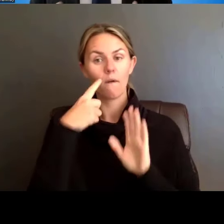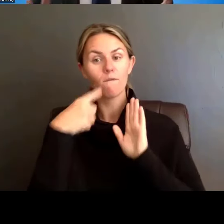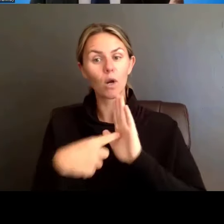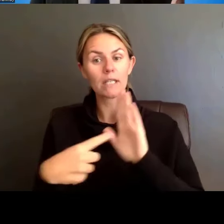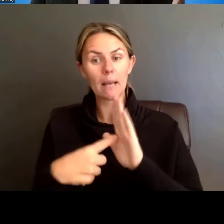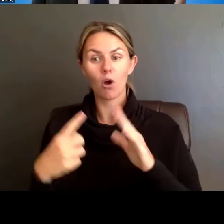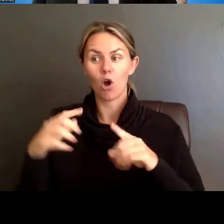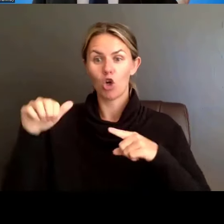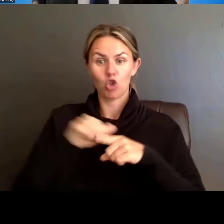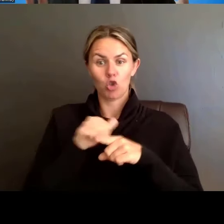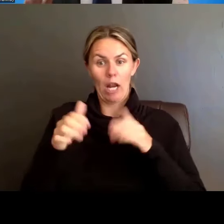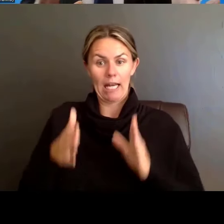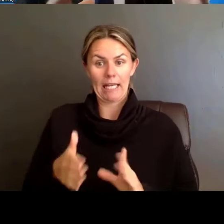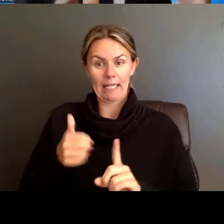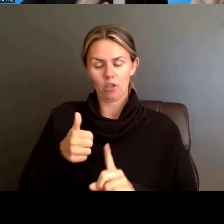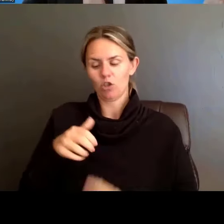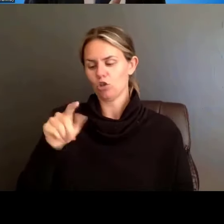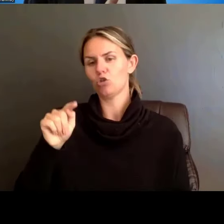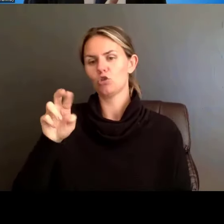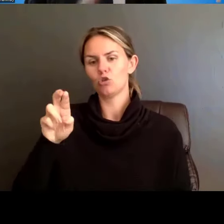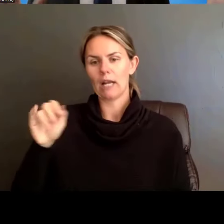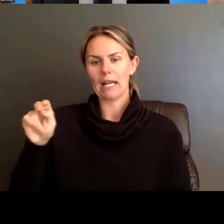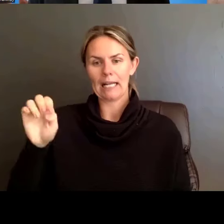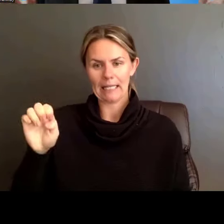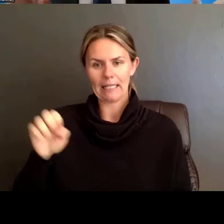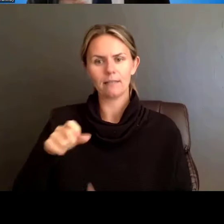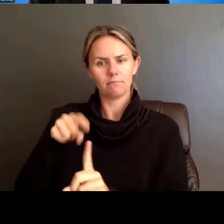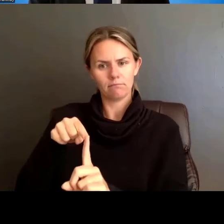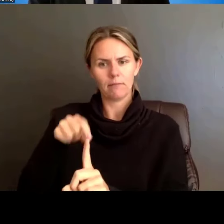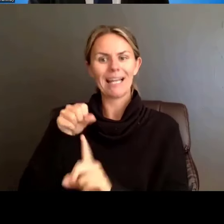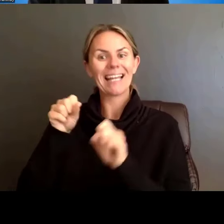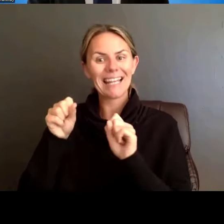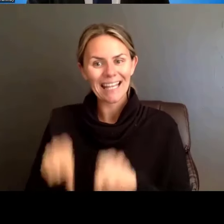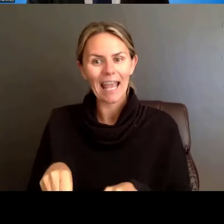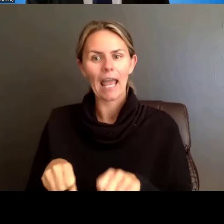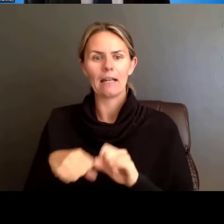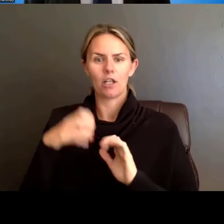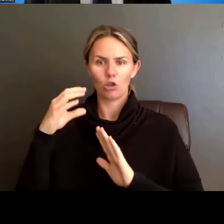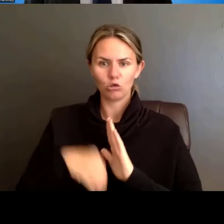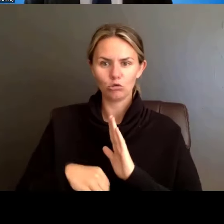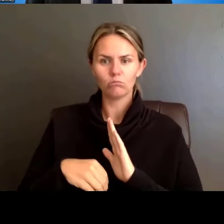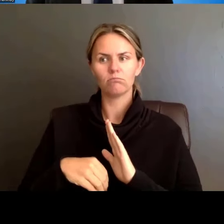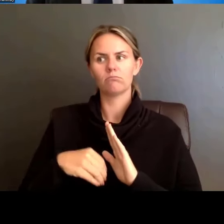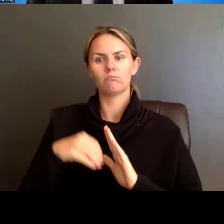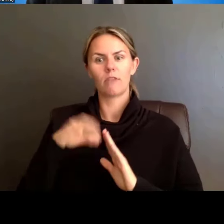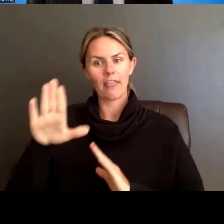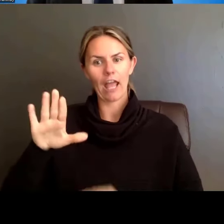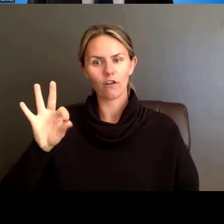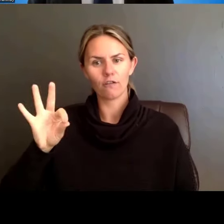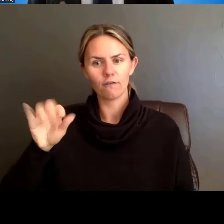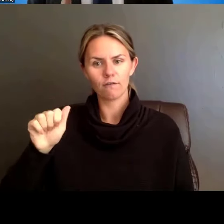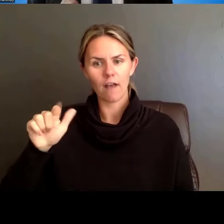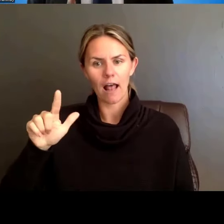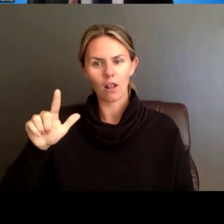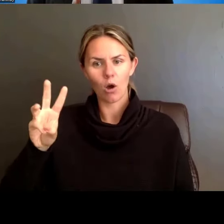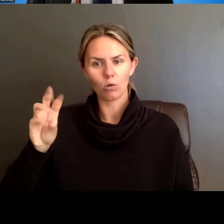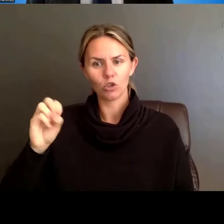but the instructions don't allow the training grant to do that, so we're just making it consistent, right? So again, but we only want that